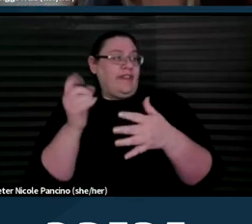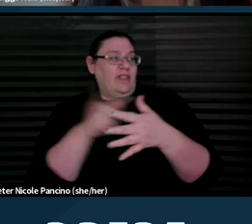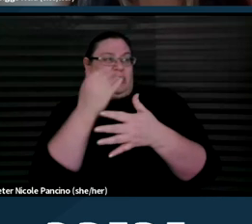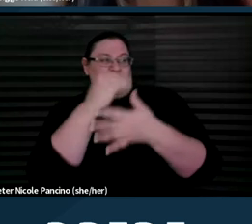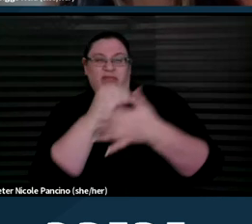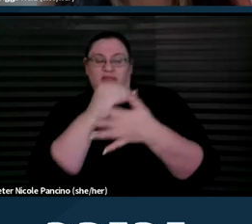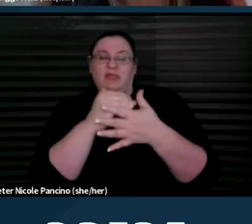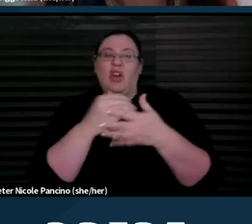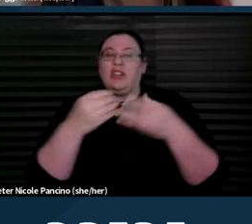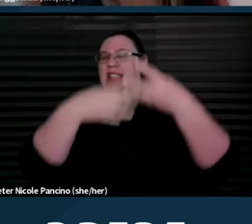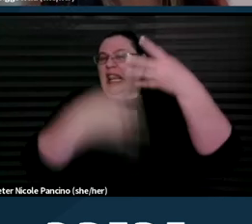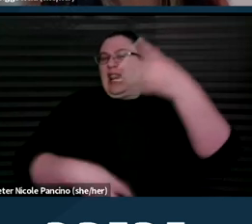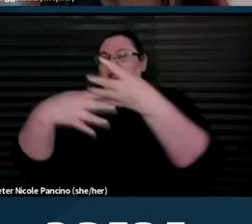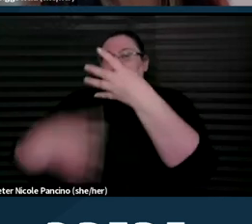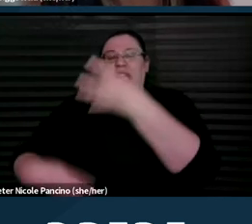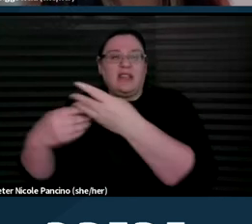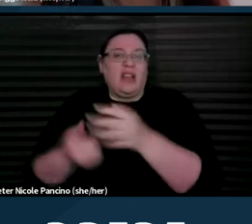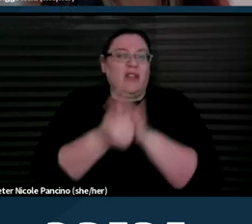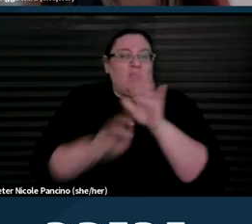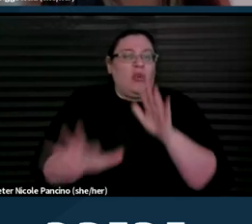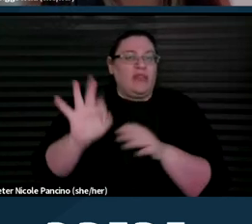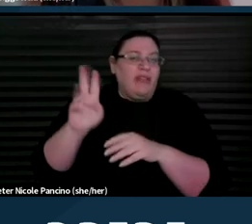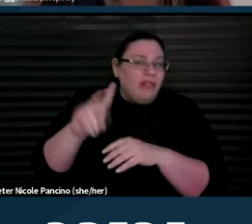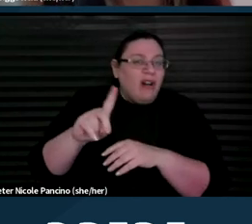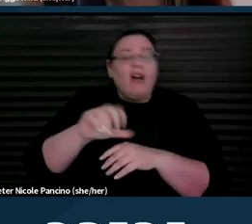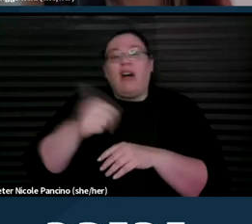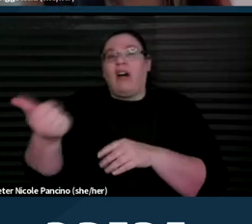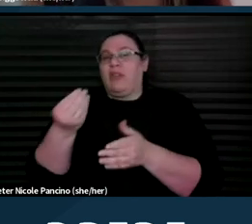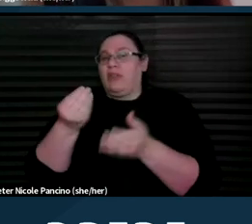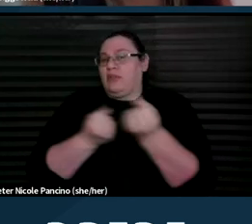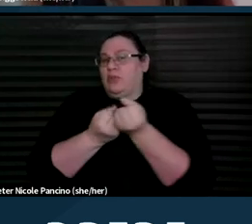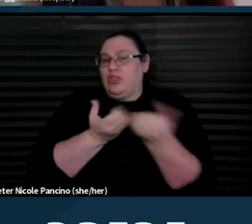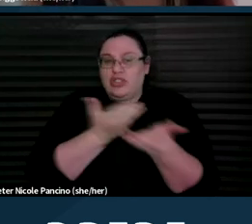of abortion funds and other support services or abortion providers.